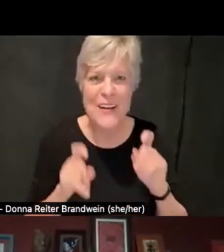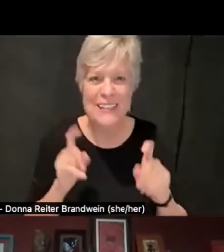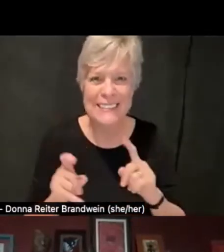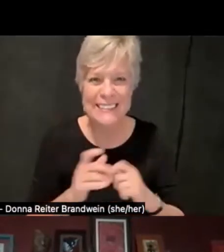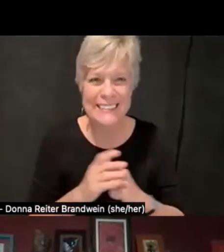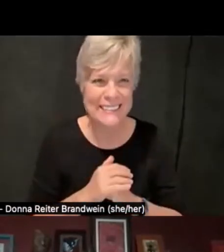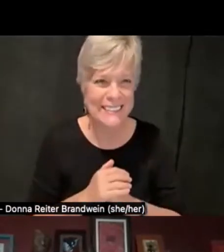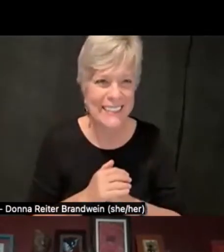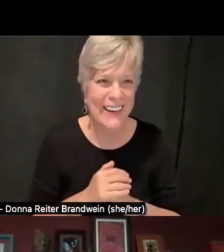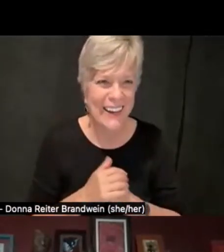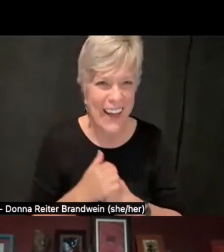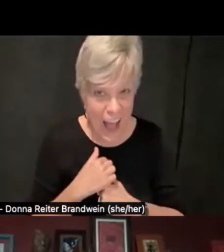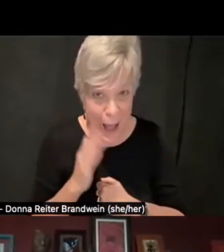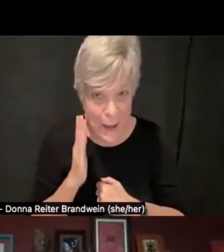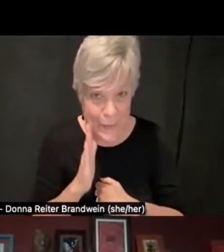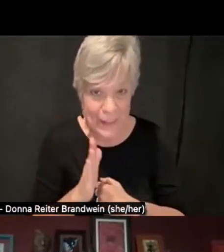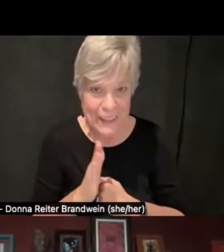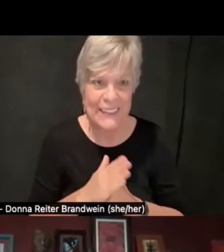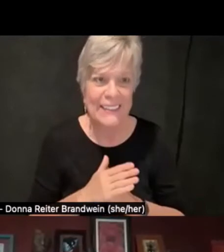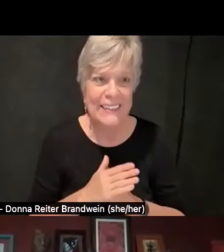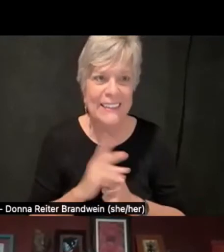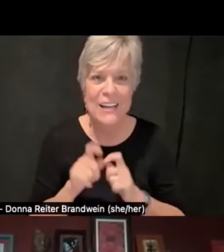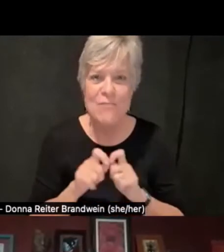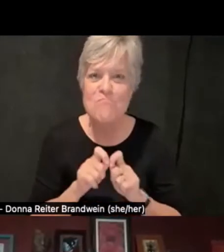so I'm just gonna put a cork in it right there.